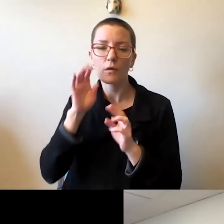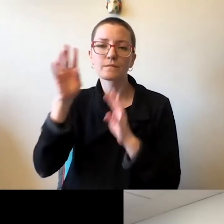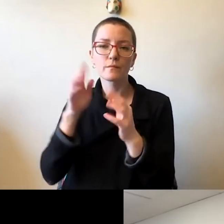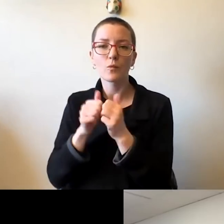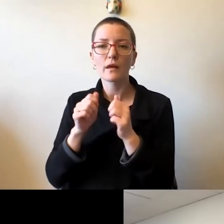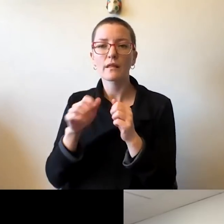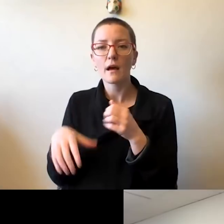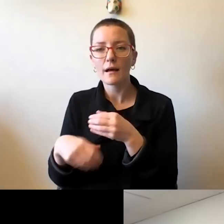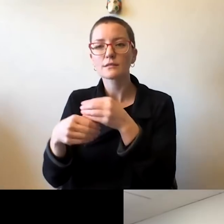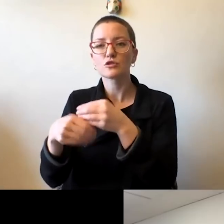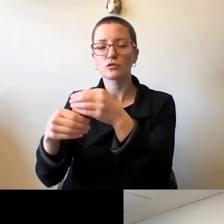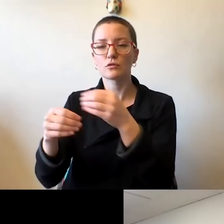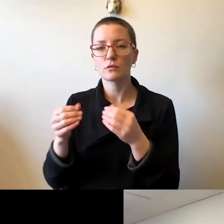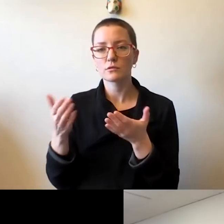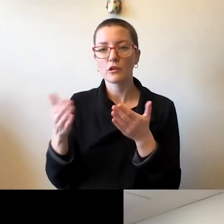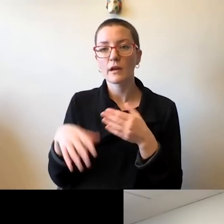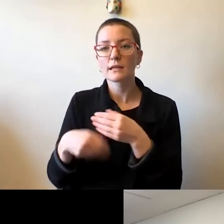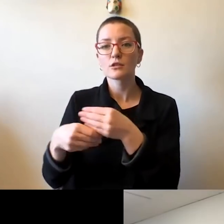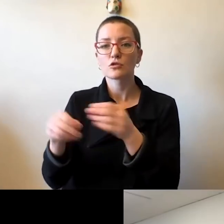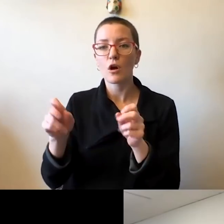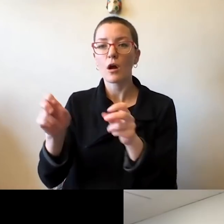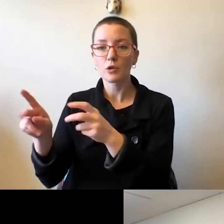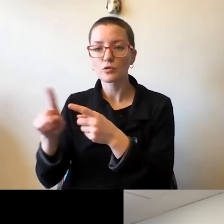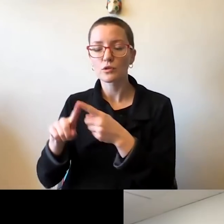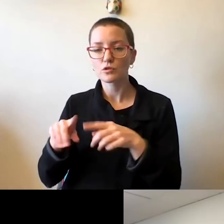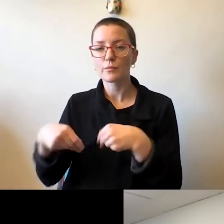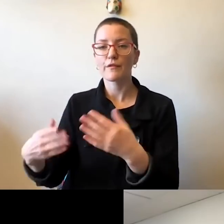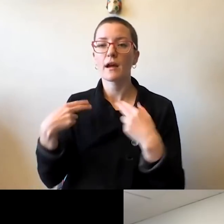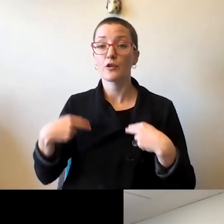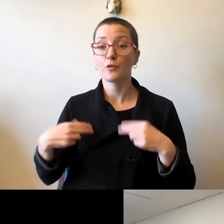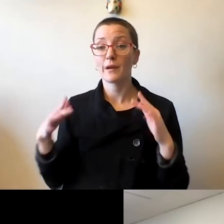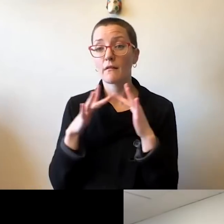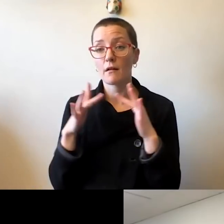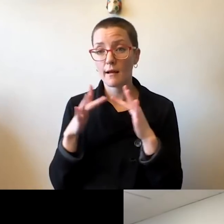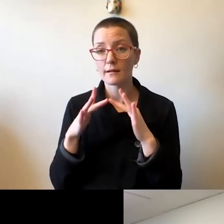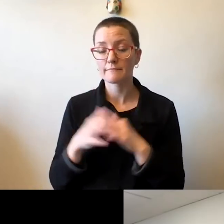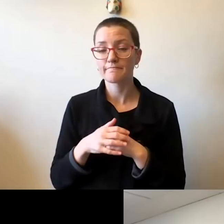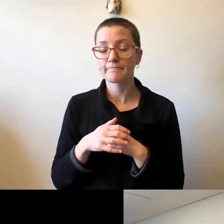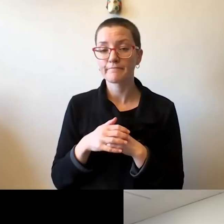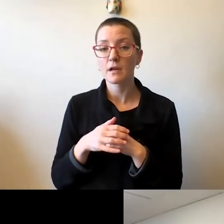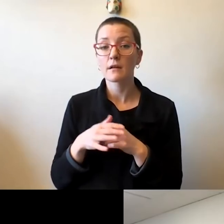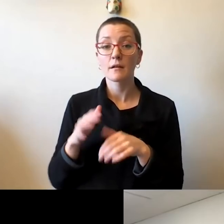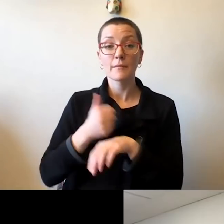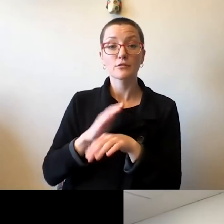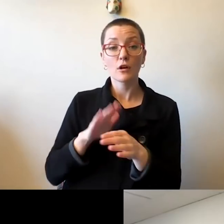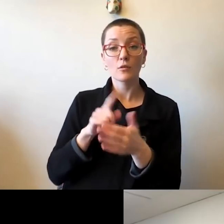to be more human contact because what we're hearing, that is the biggest challenge we face is that loss